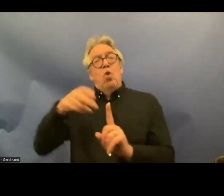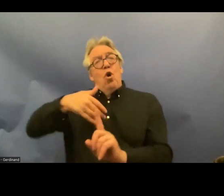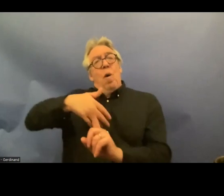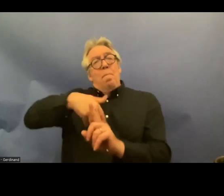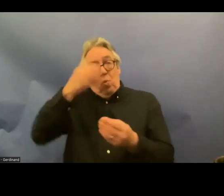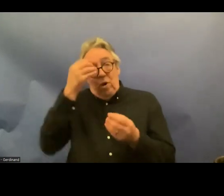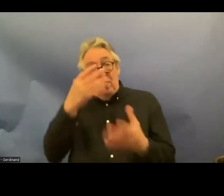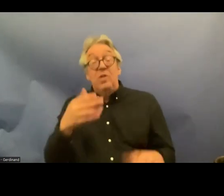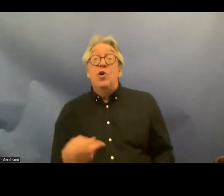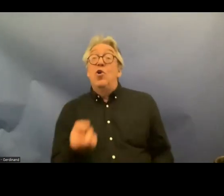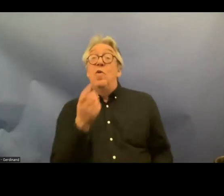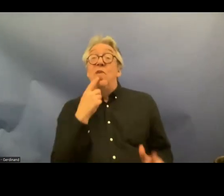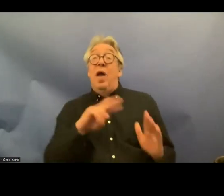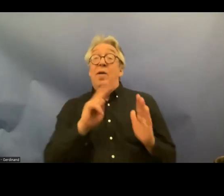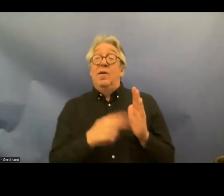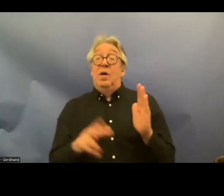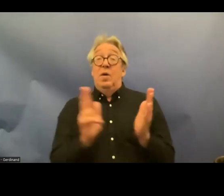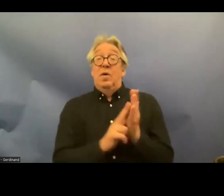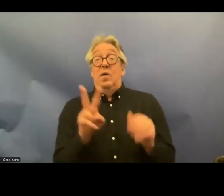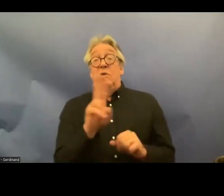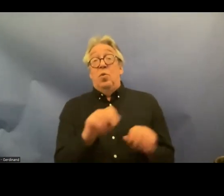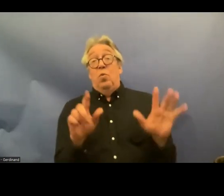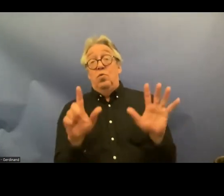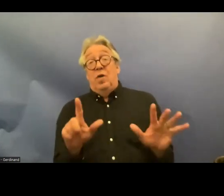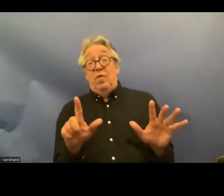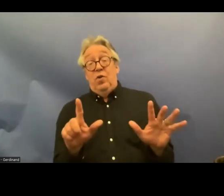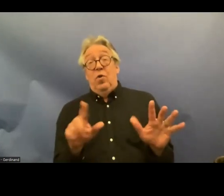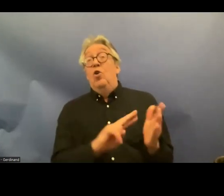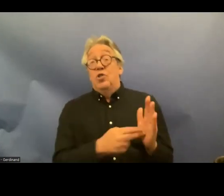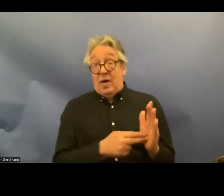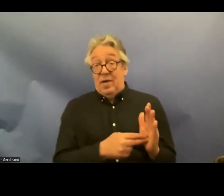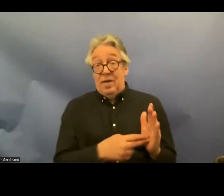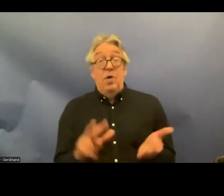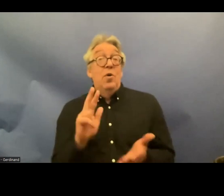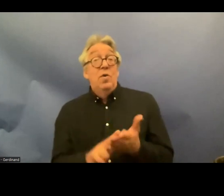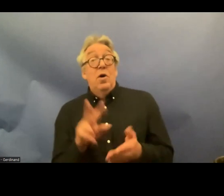signed the convention in 2007 and ratified it in